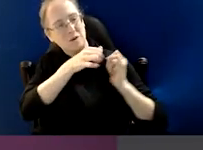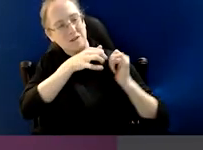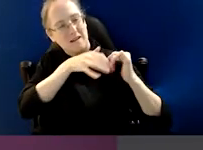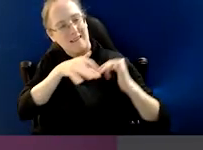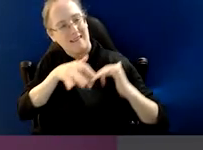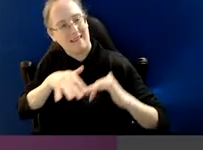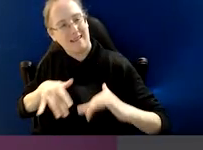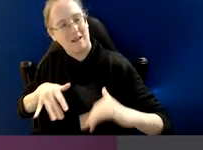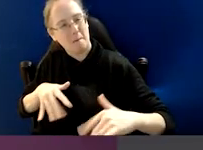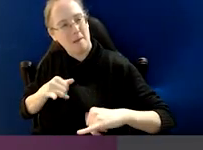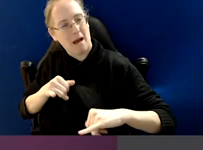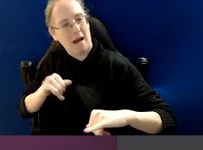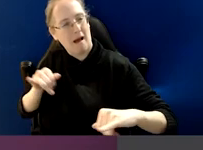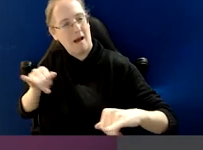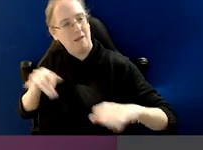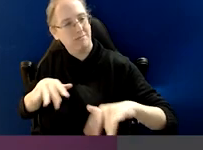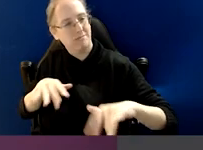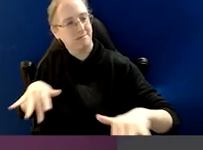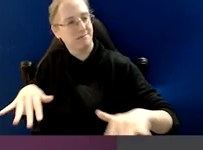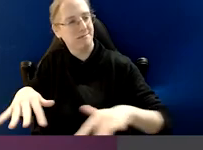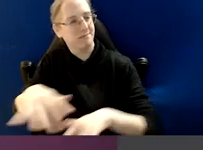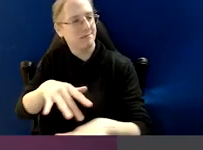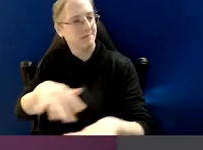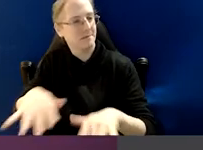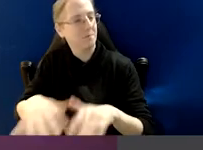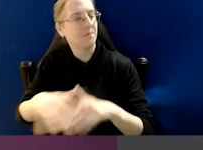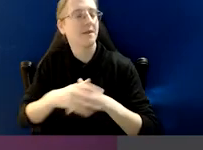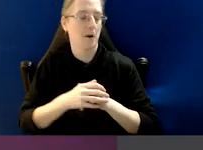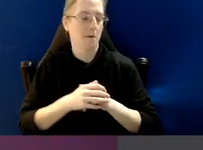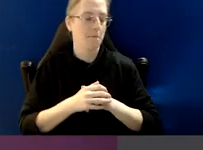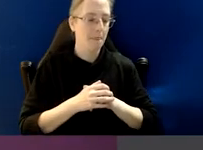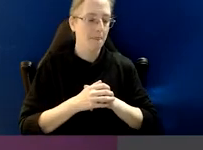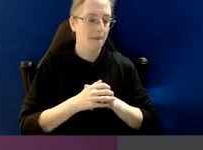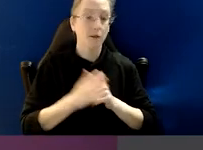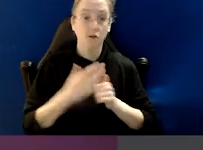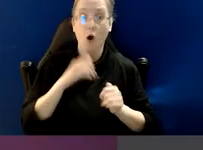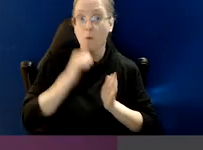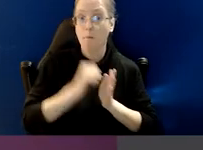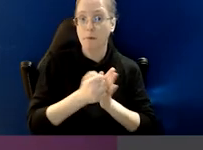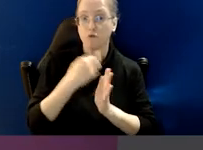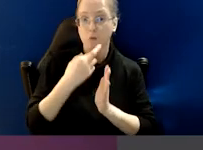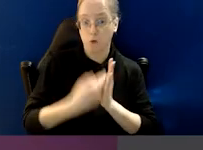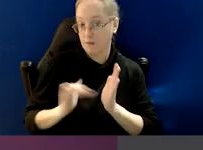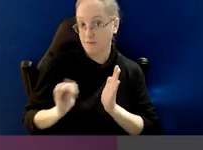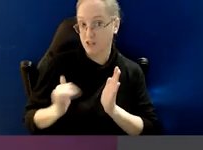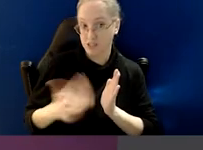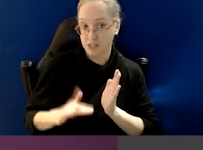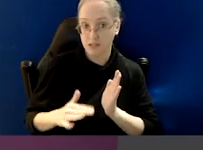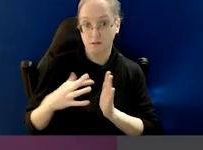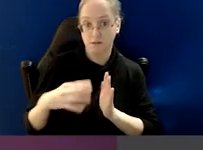you obviously have a very poor culture in that organisation. So I will put out, and I have put out reports